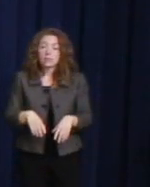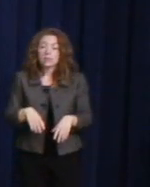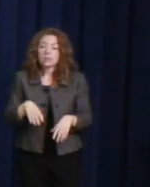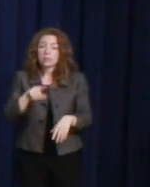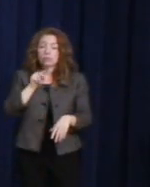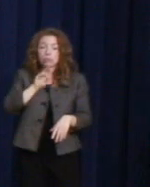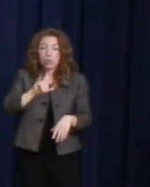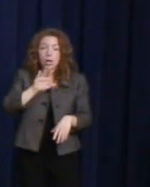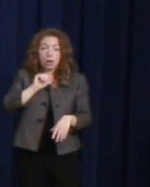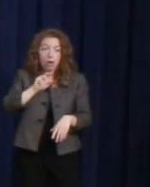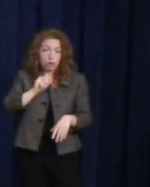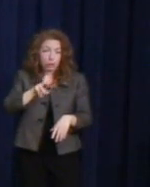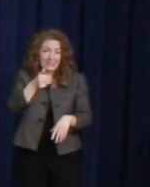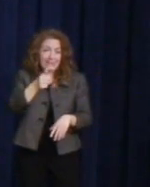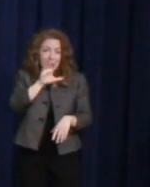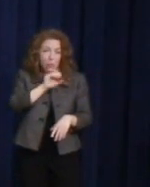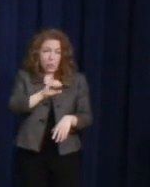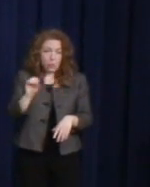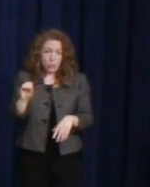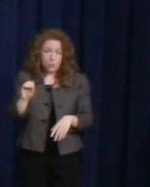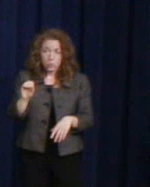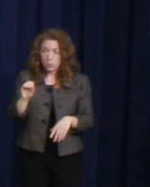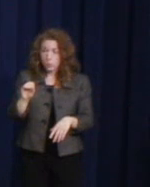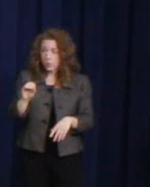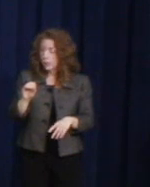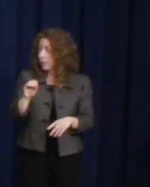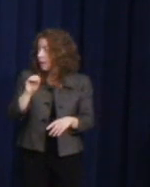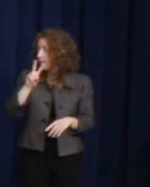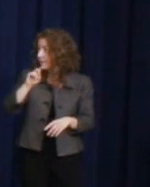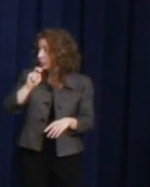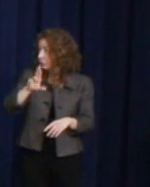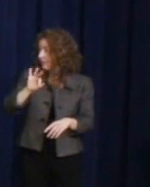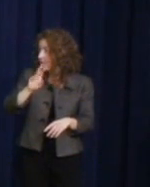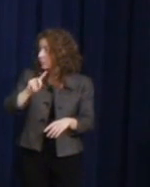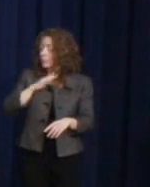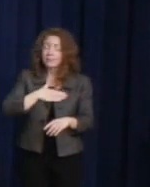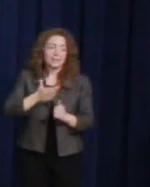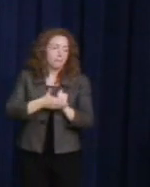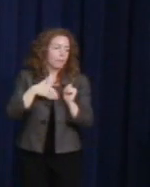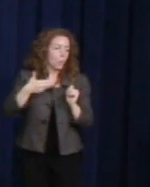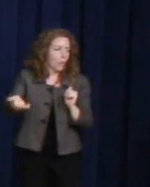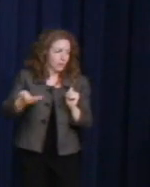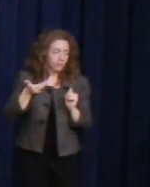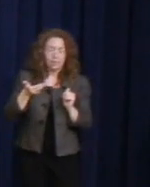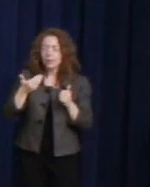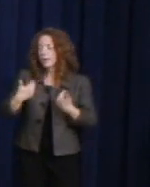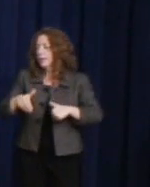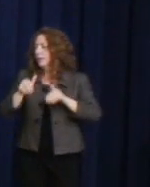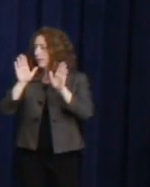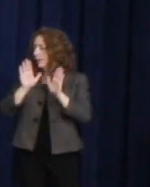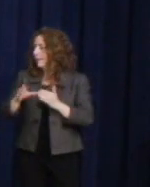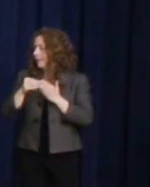is the COO of the Victory Fund. So, please join me in welcoming a tremendous leader and a tremendous organization that builds